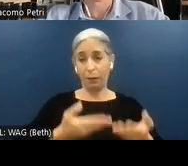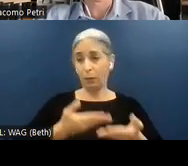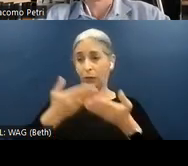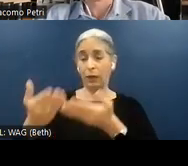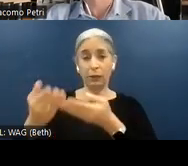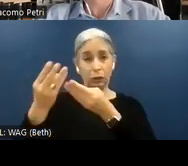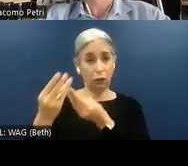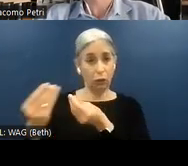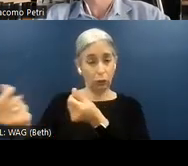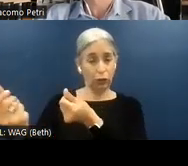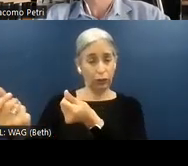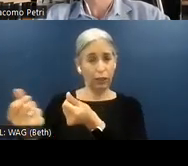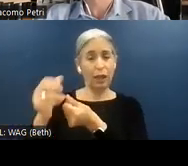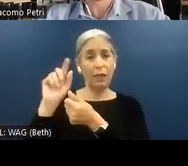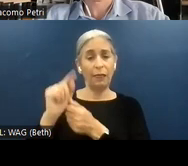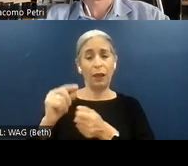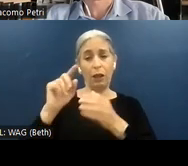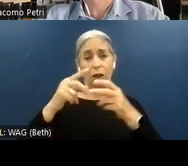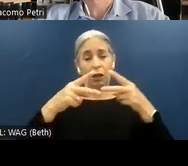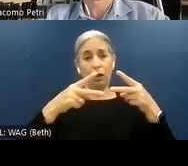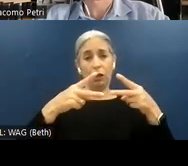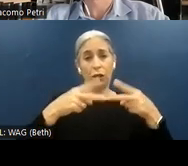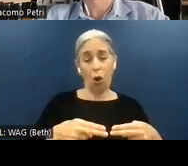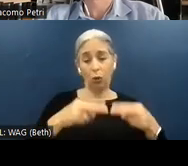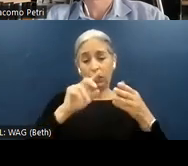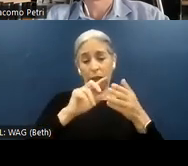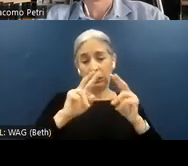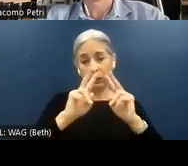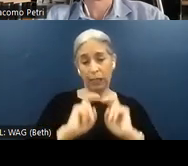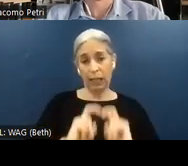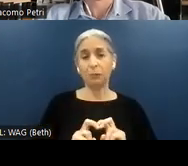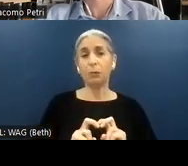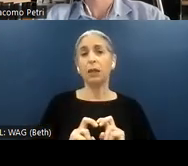solutions, the code assessment significantly accelerates the remediation phase, ensuring